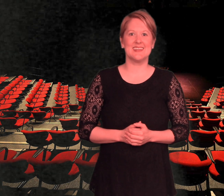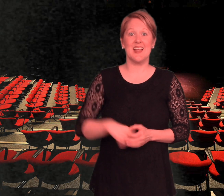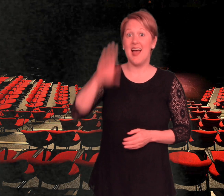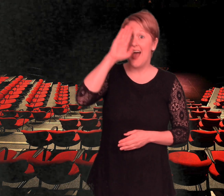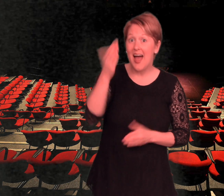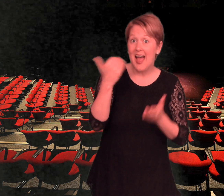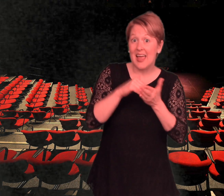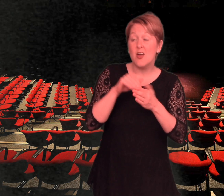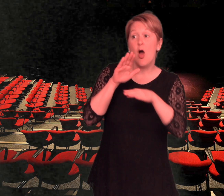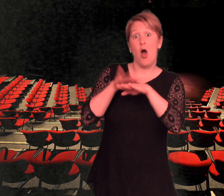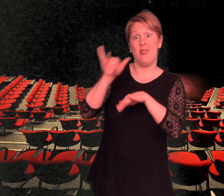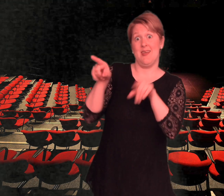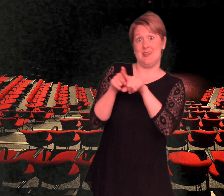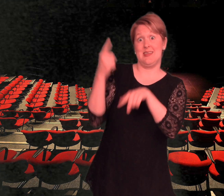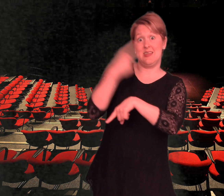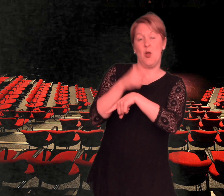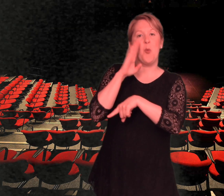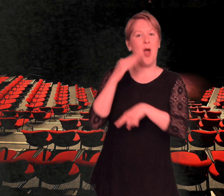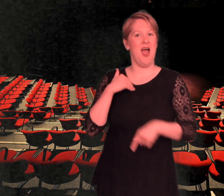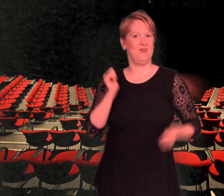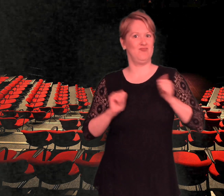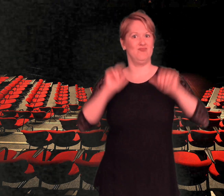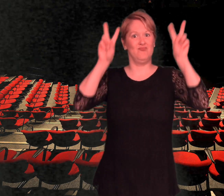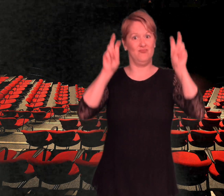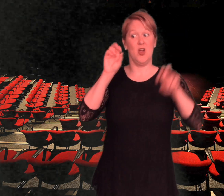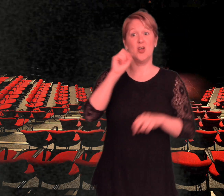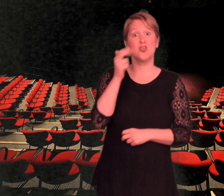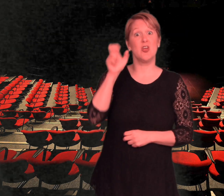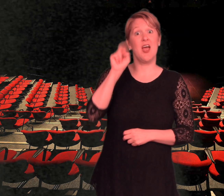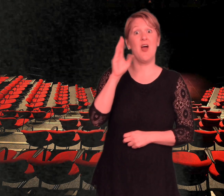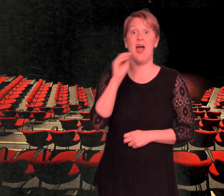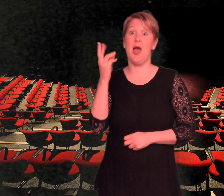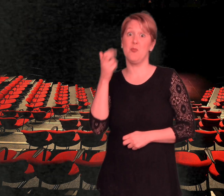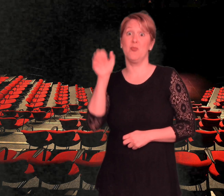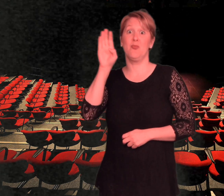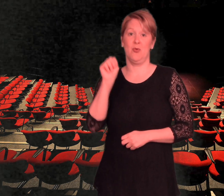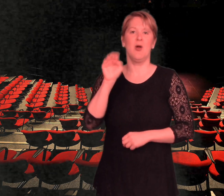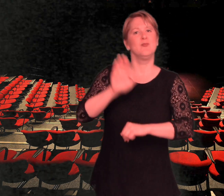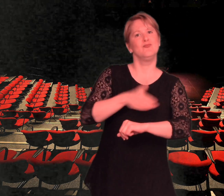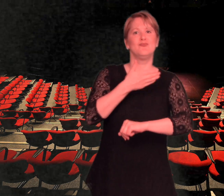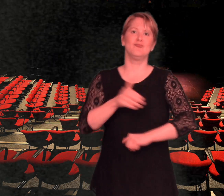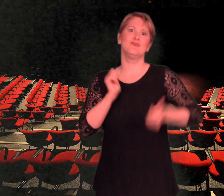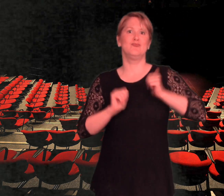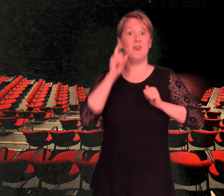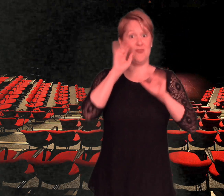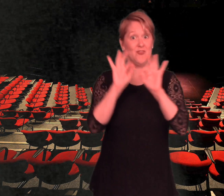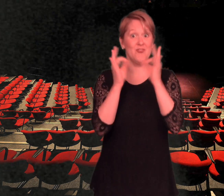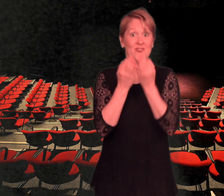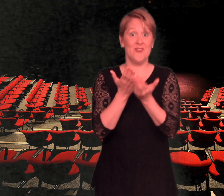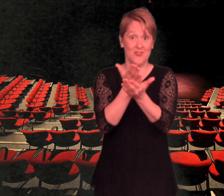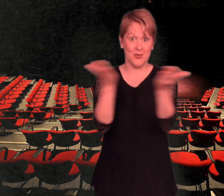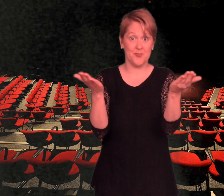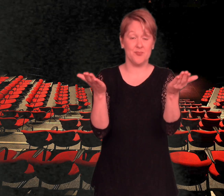Hello again! On the same day, there will be a show of “Sharon and Bram”. It is a musical show for families.